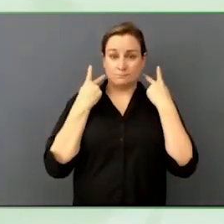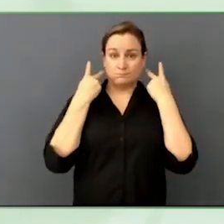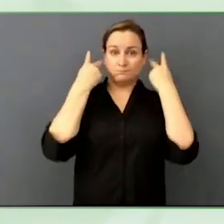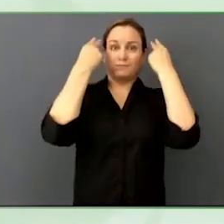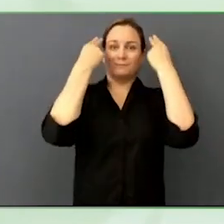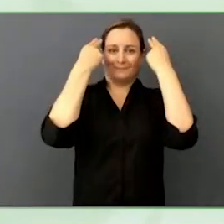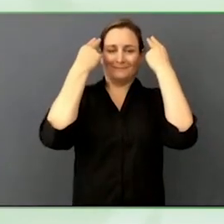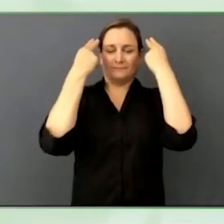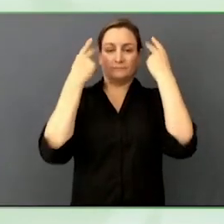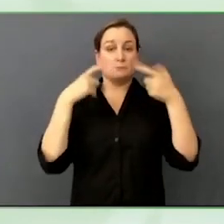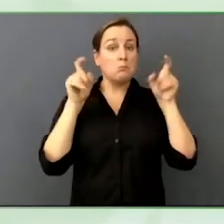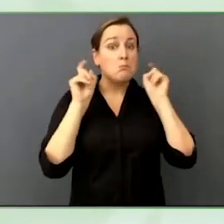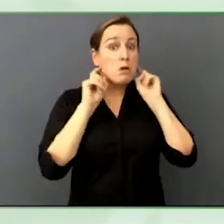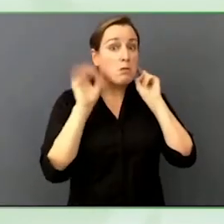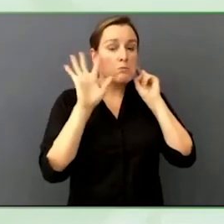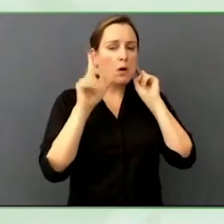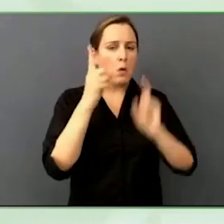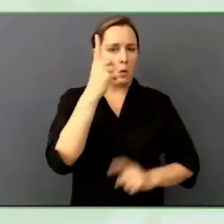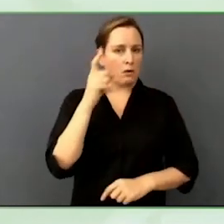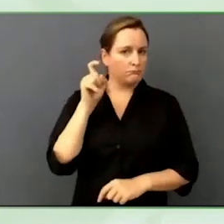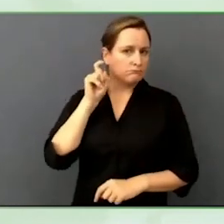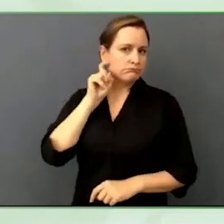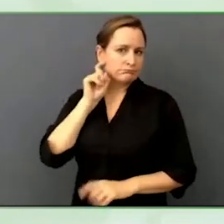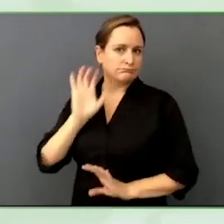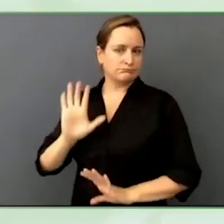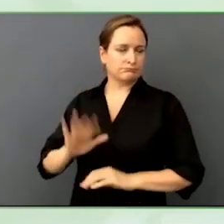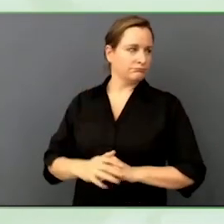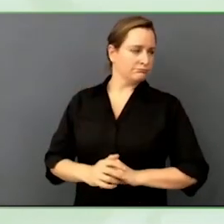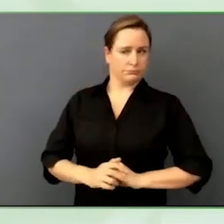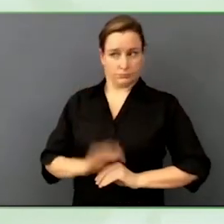Nobody is going to borrow a hearing aid and say, I am going to use this.